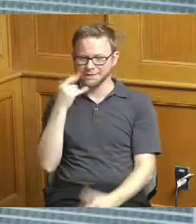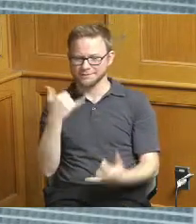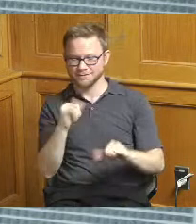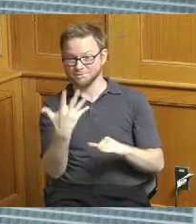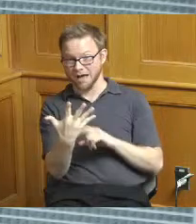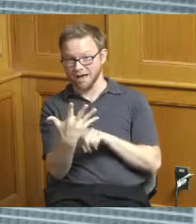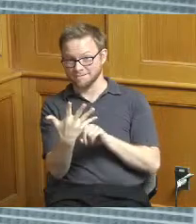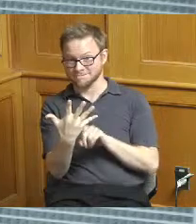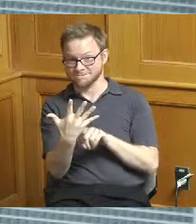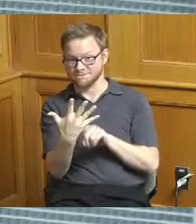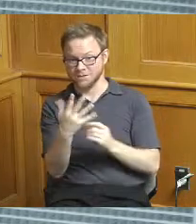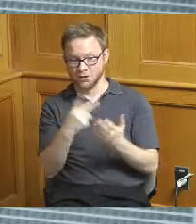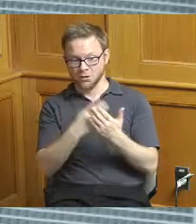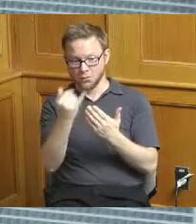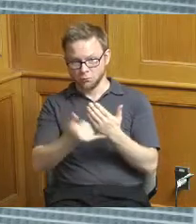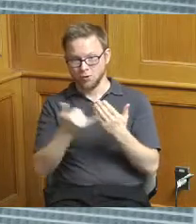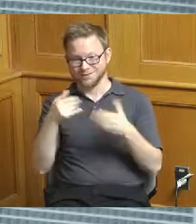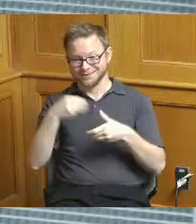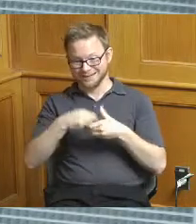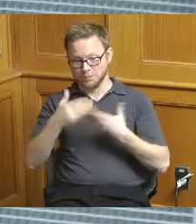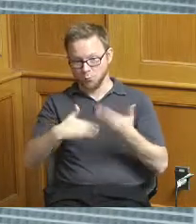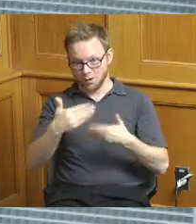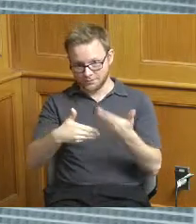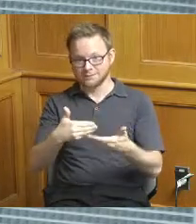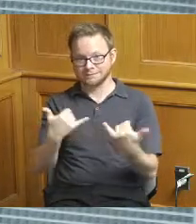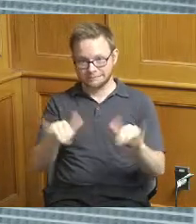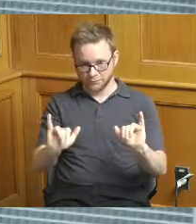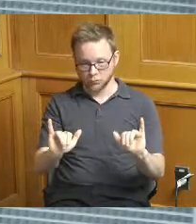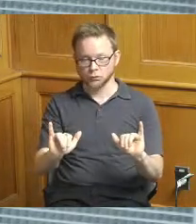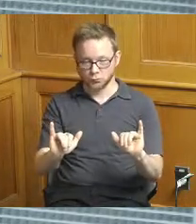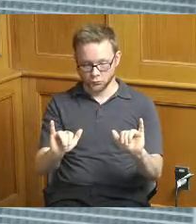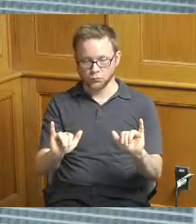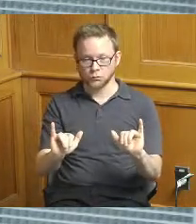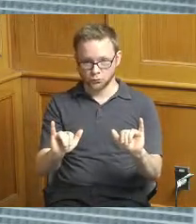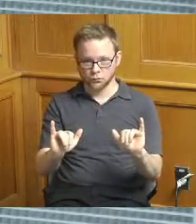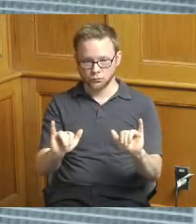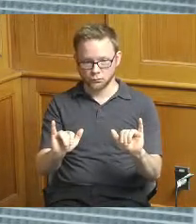that are in process that have you know and at this point you know they're all proceeding